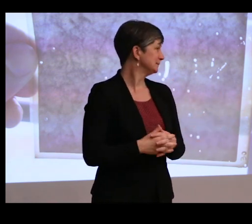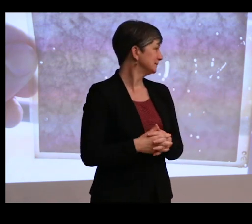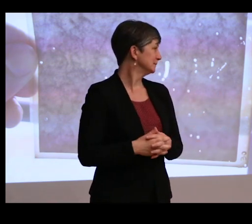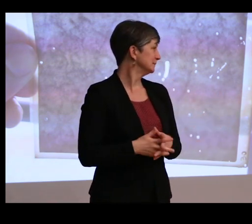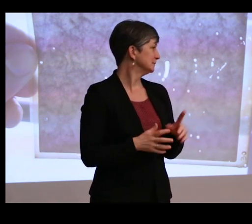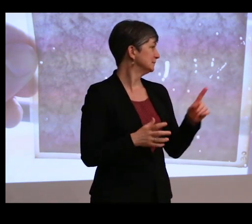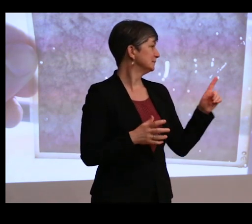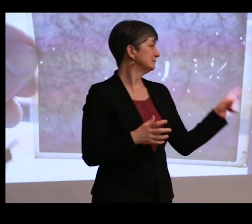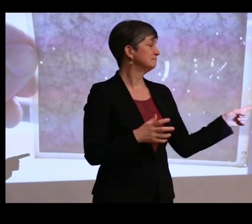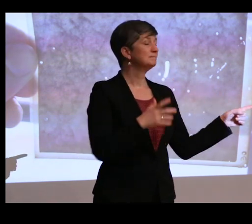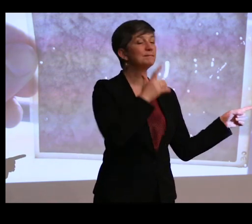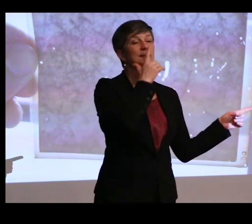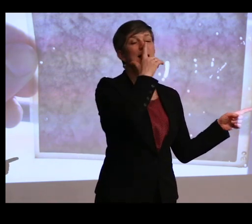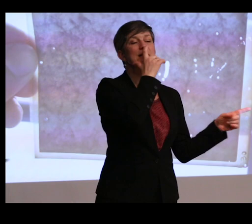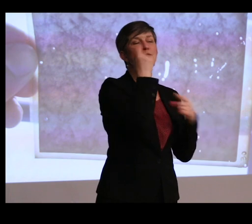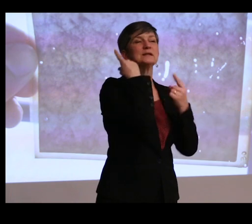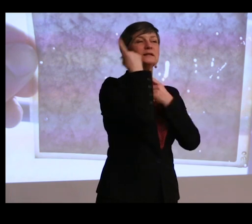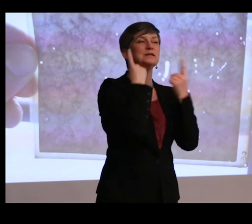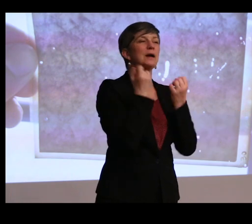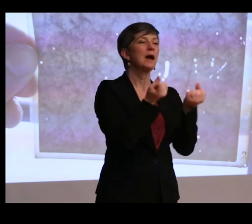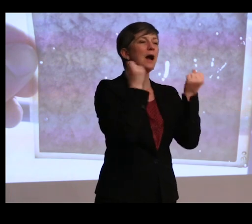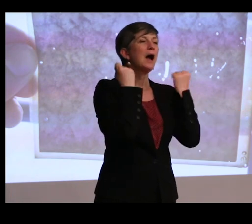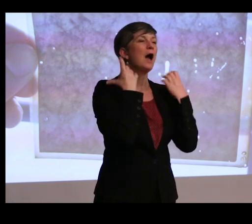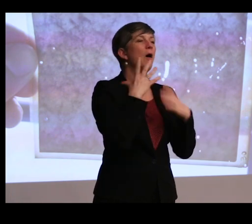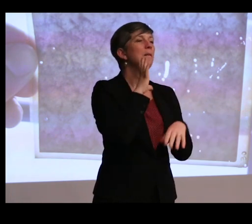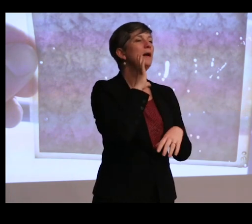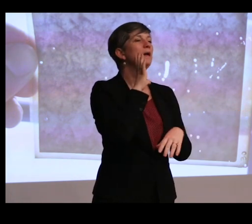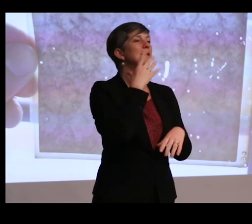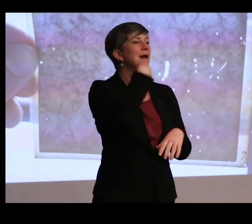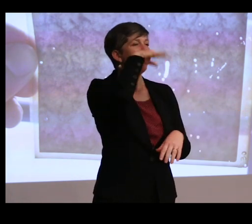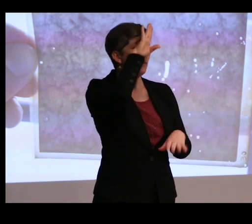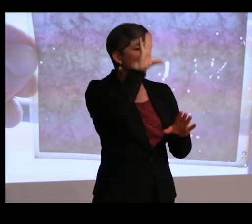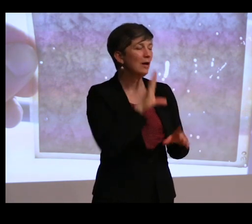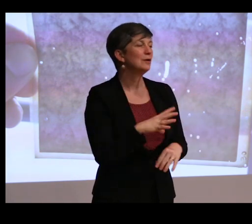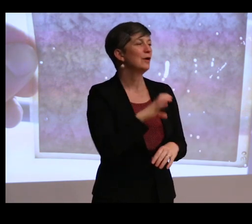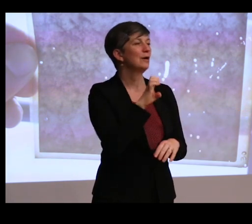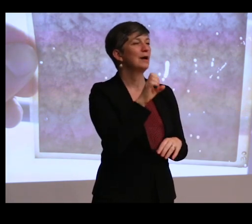Well, I mean it's interesting, considering how many anthropologists or ethnologists were involved in the museum.